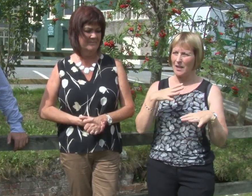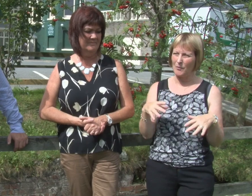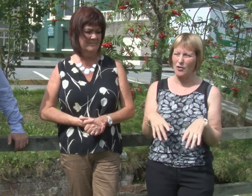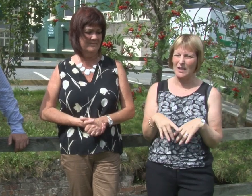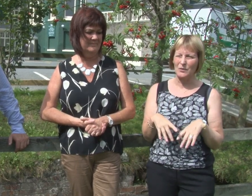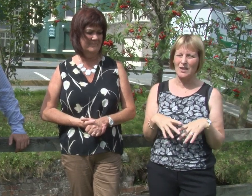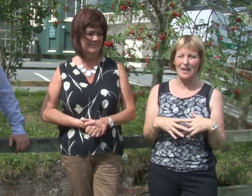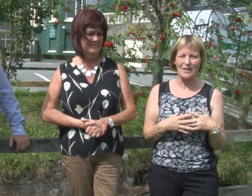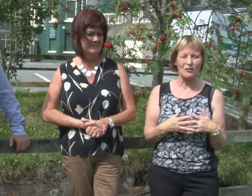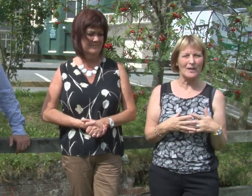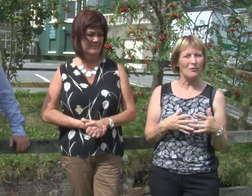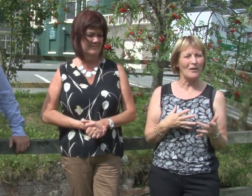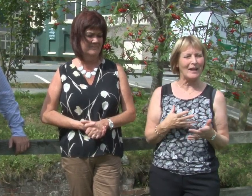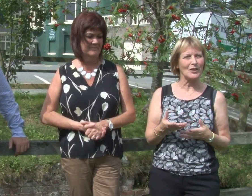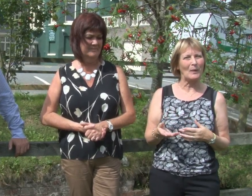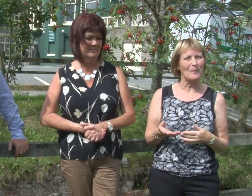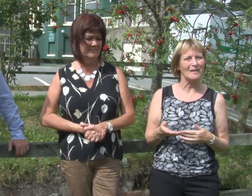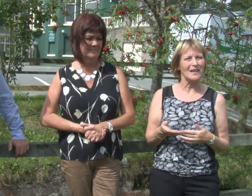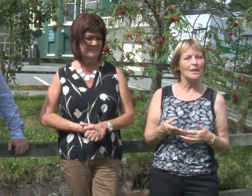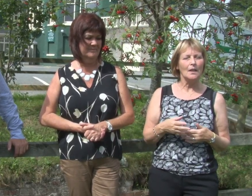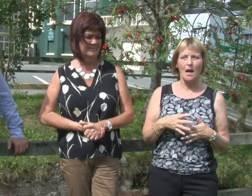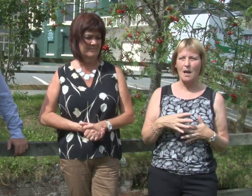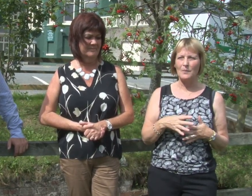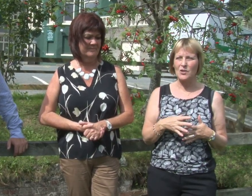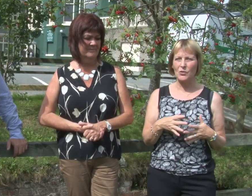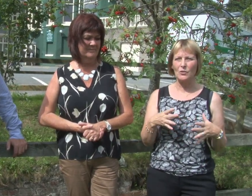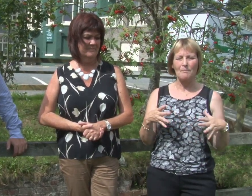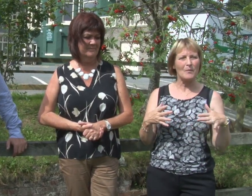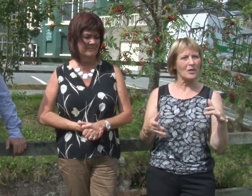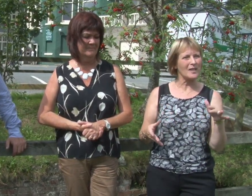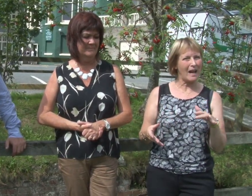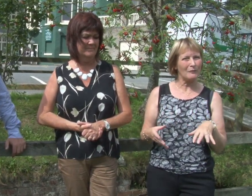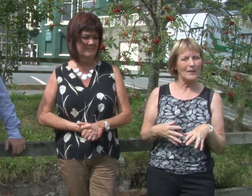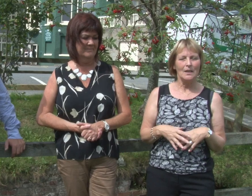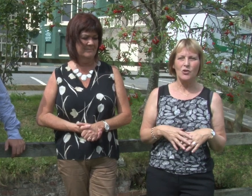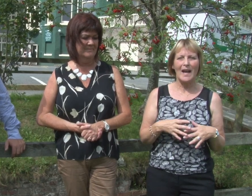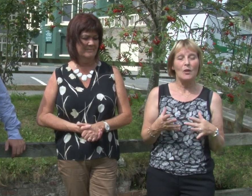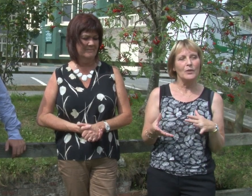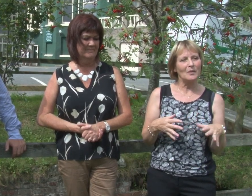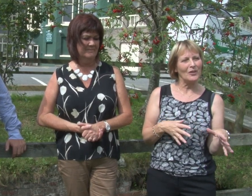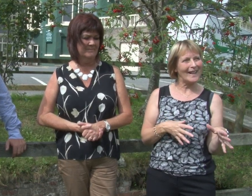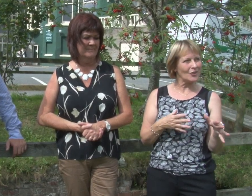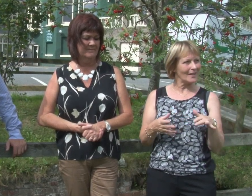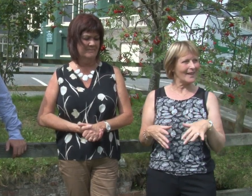the project which is actually rolling out equipment to members of staff to help with communication and